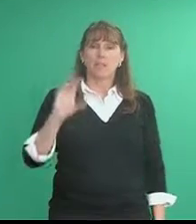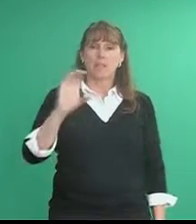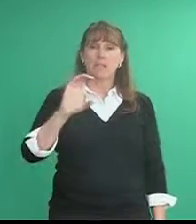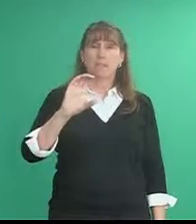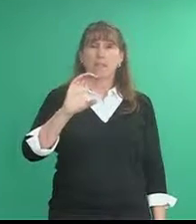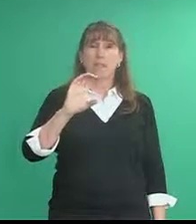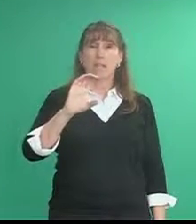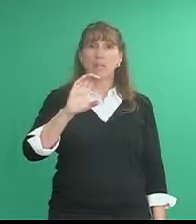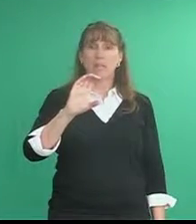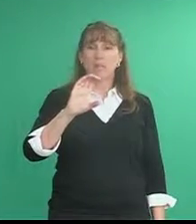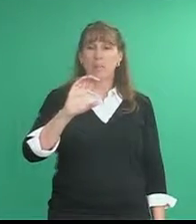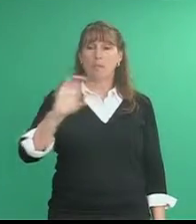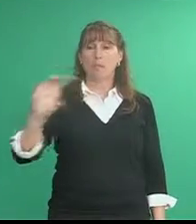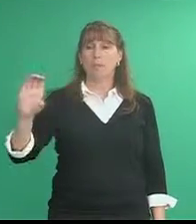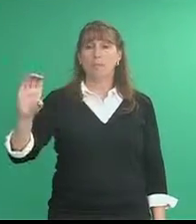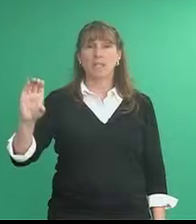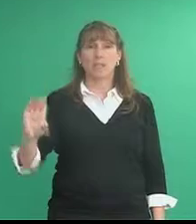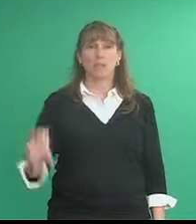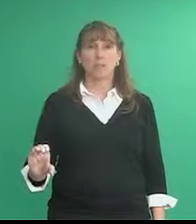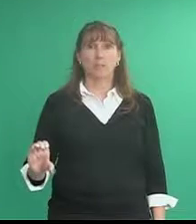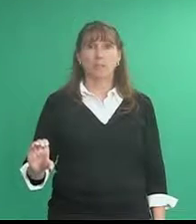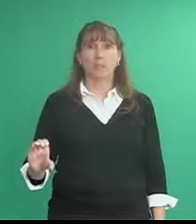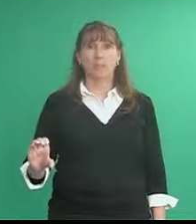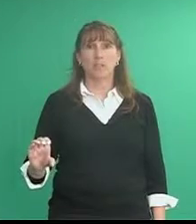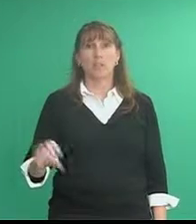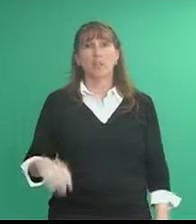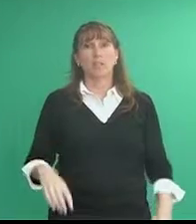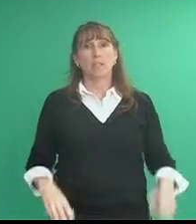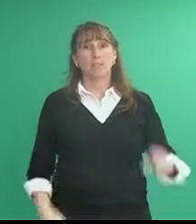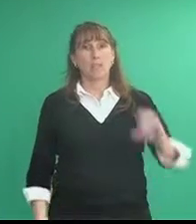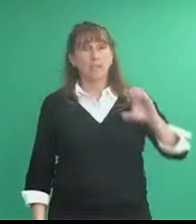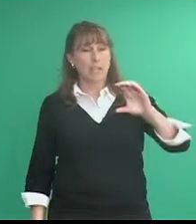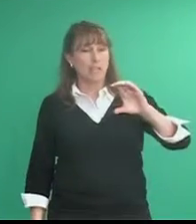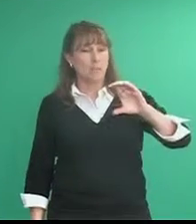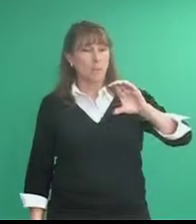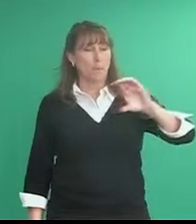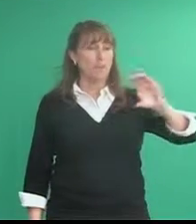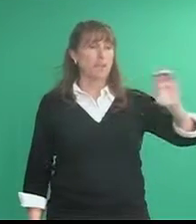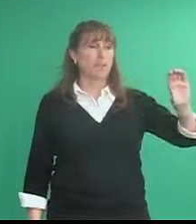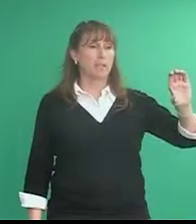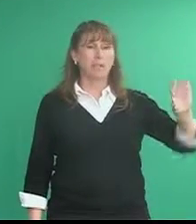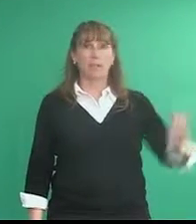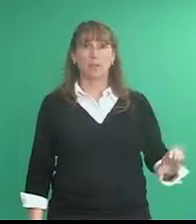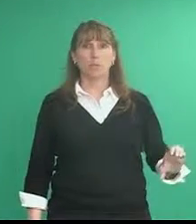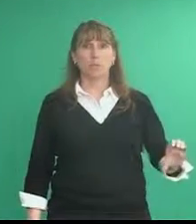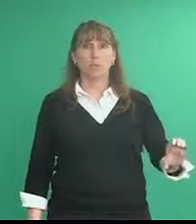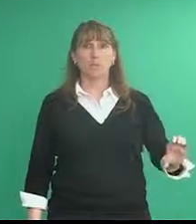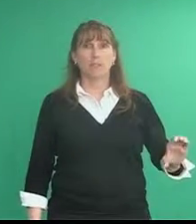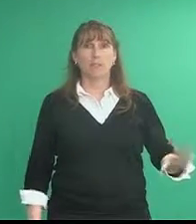take the C handshape and make it into a seven if you're left-handed it's like a backwards seven